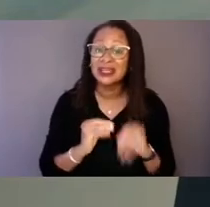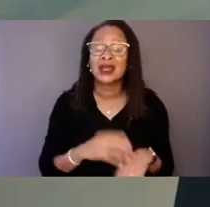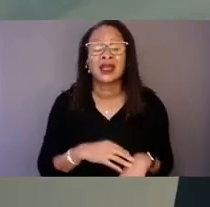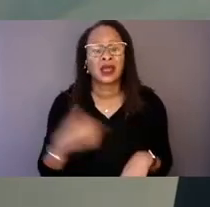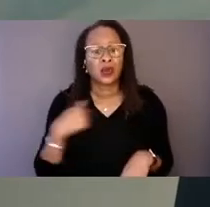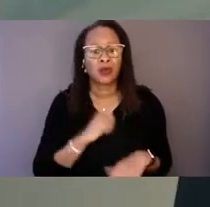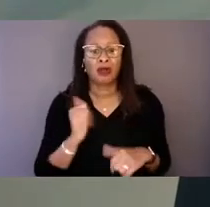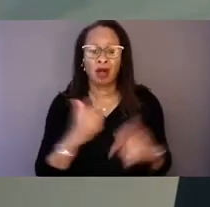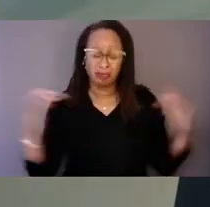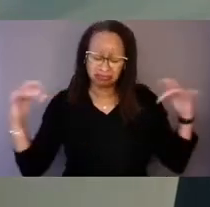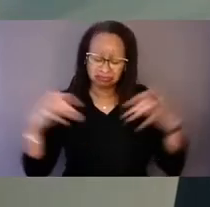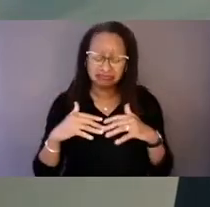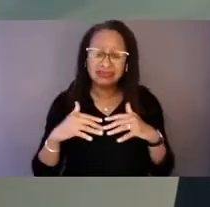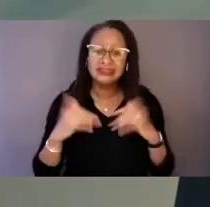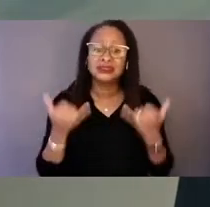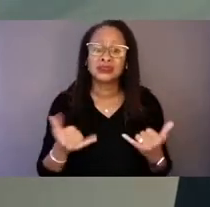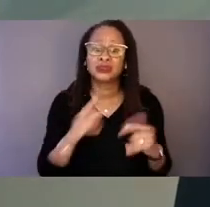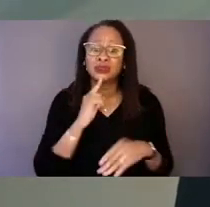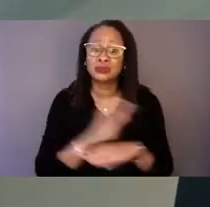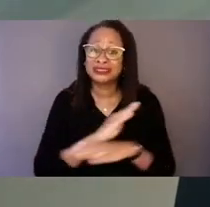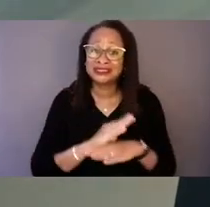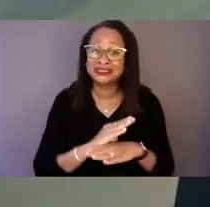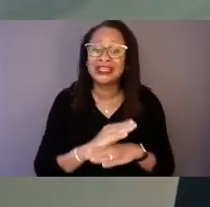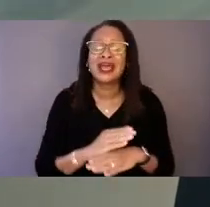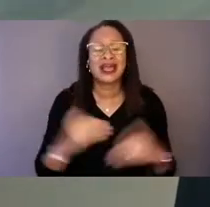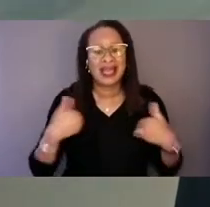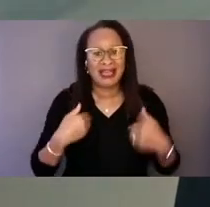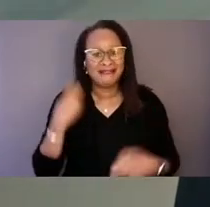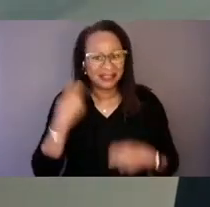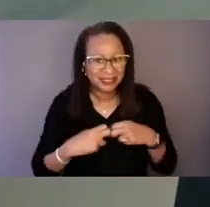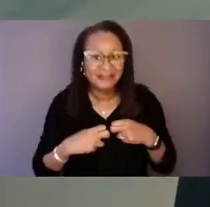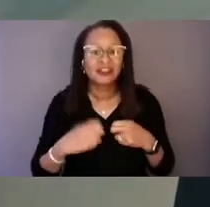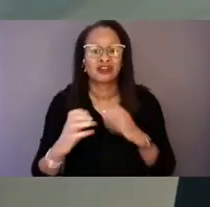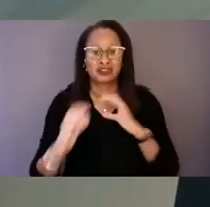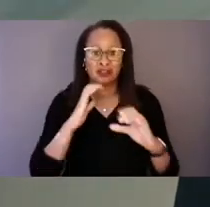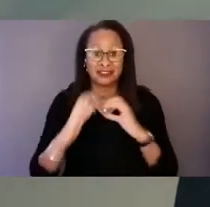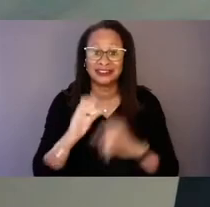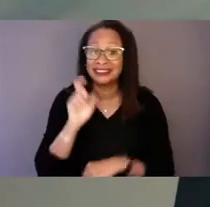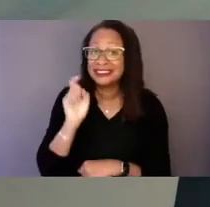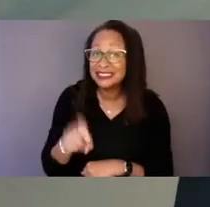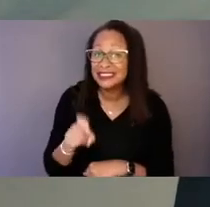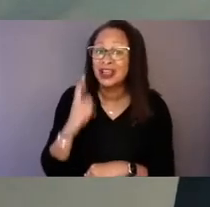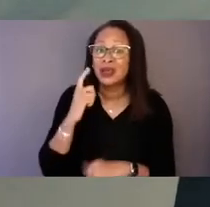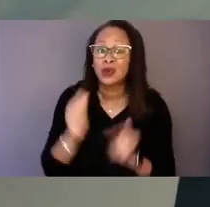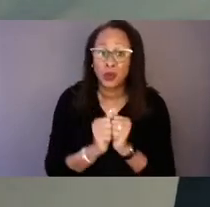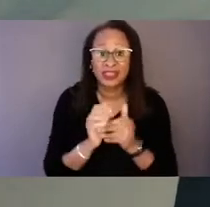to actually have the difficult conversations needed with leaders in our society at all levels